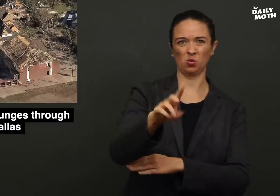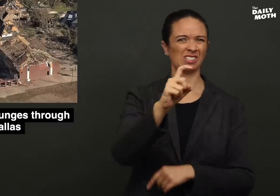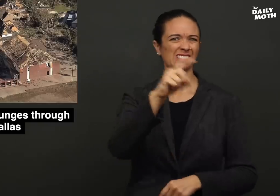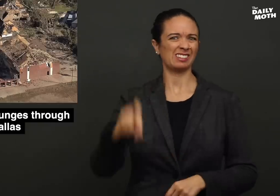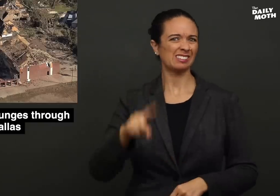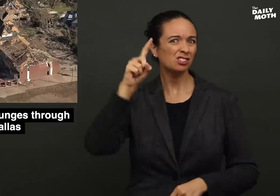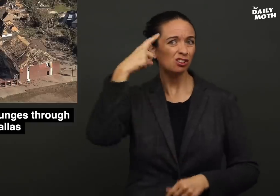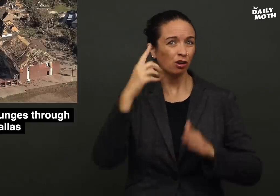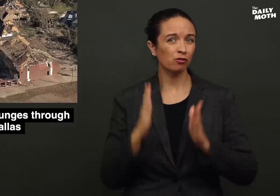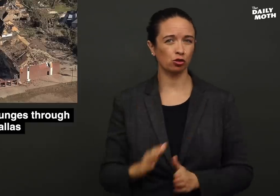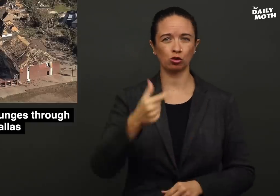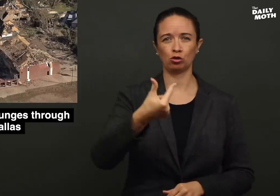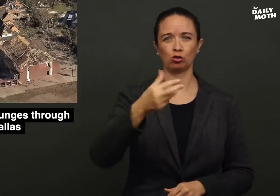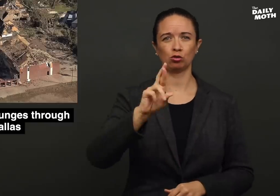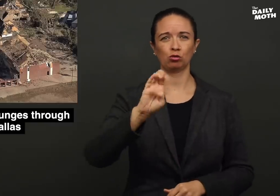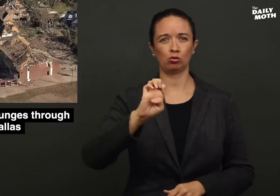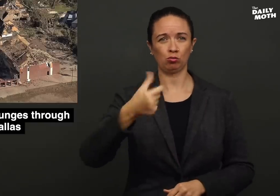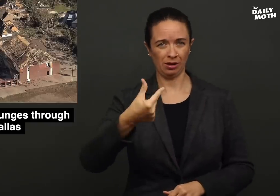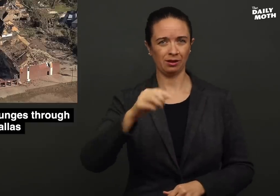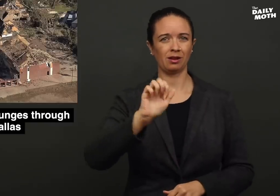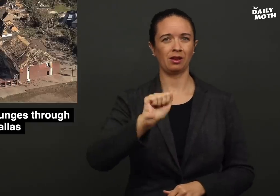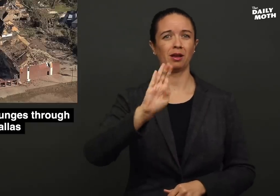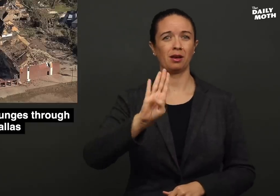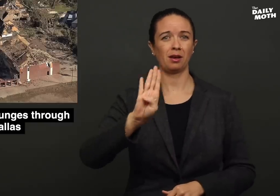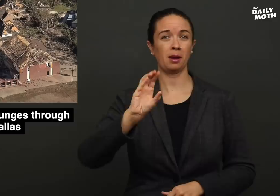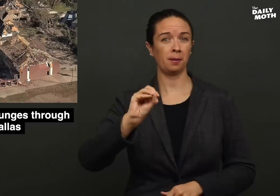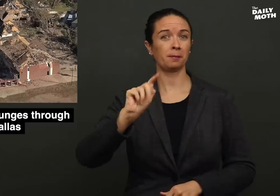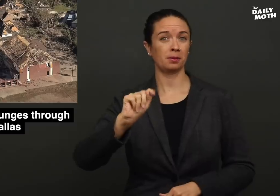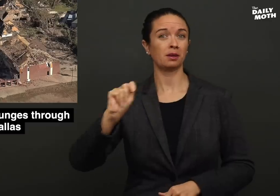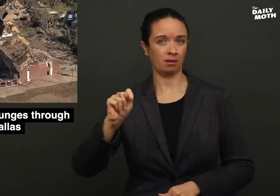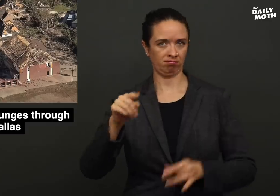the Texas Governor Greg Abbott